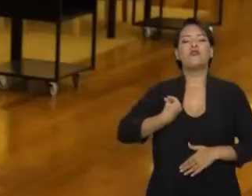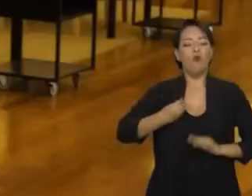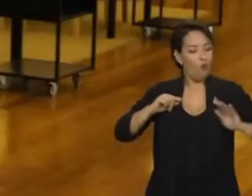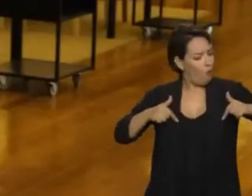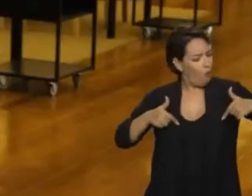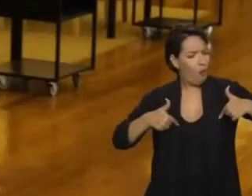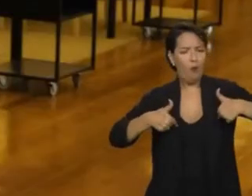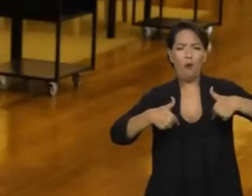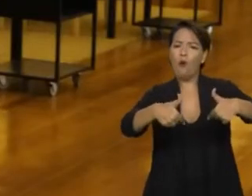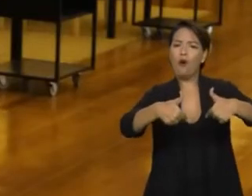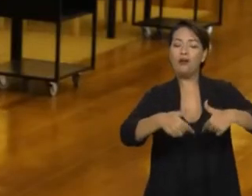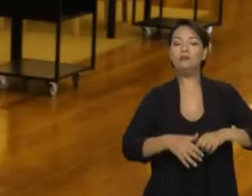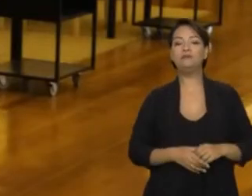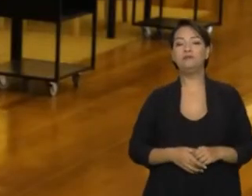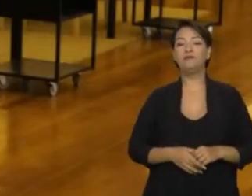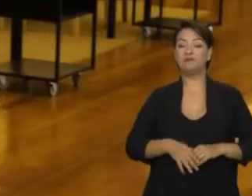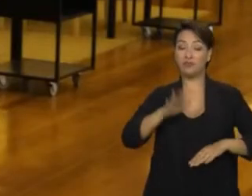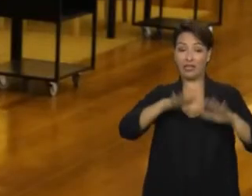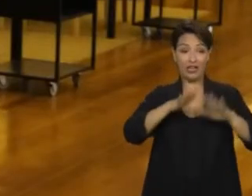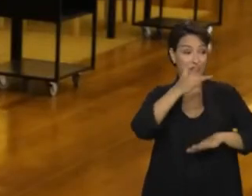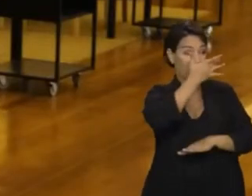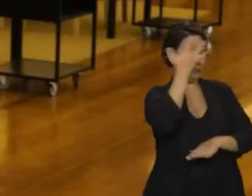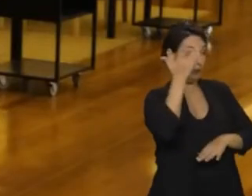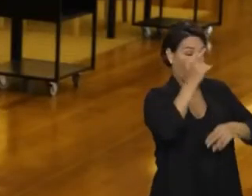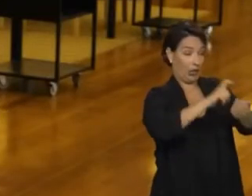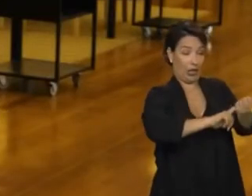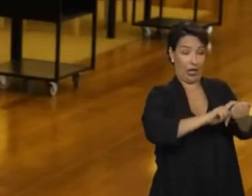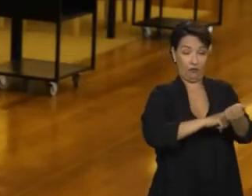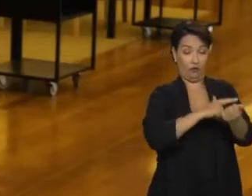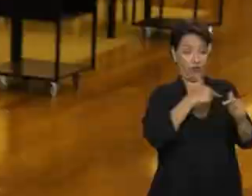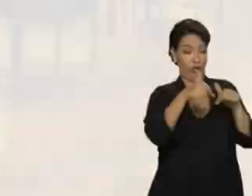Sometimes a person is very stressed about work, about college.